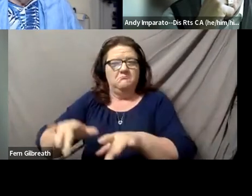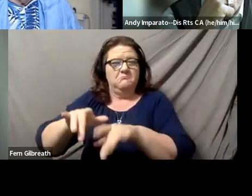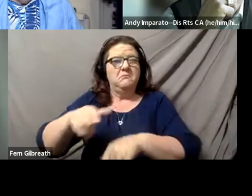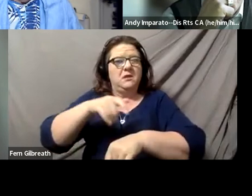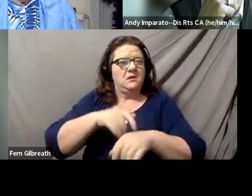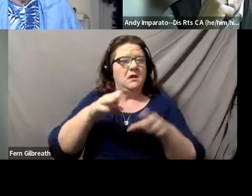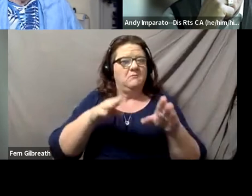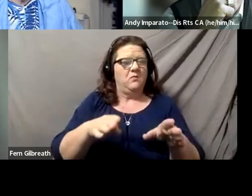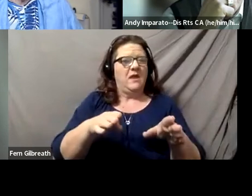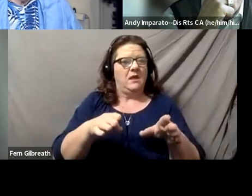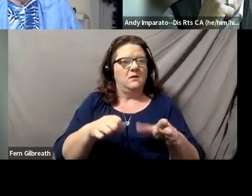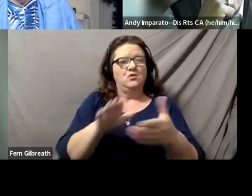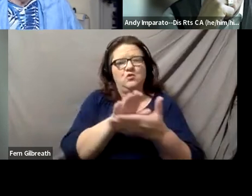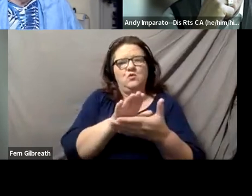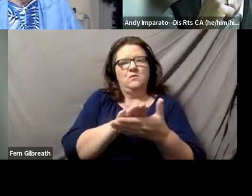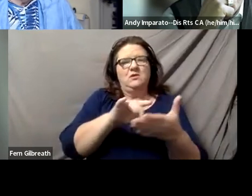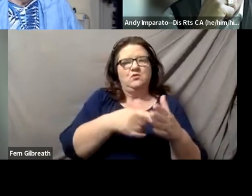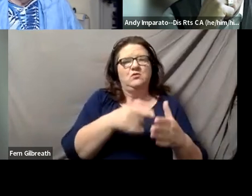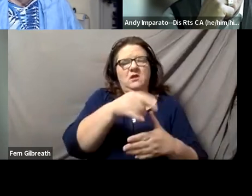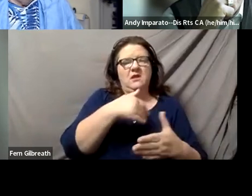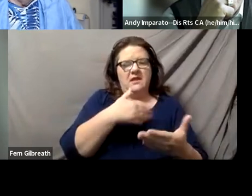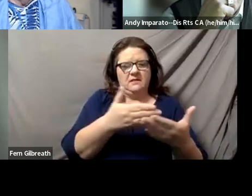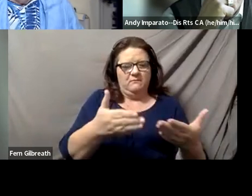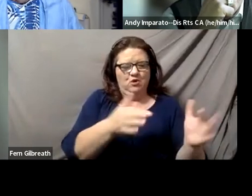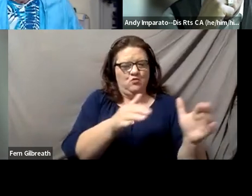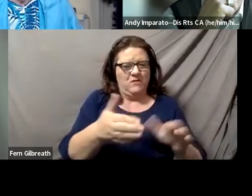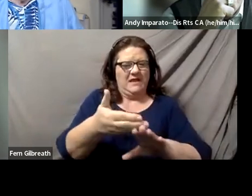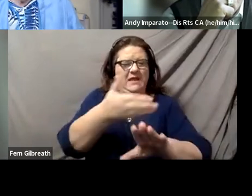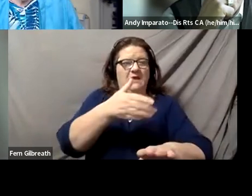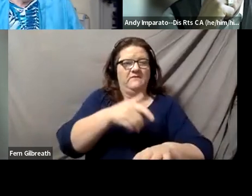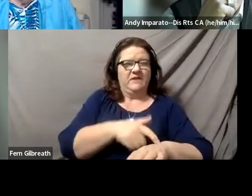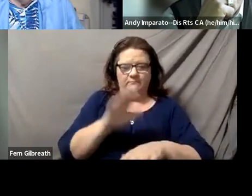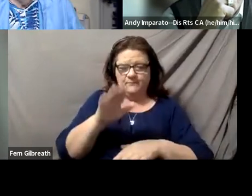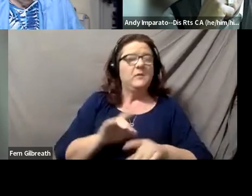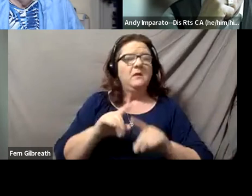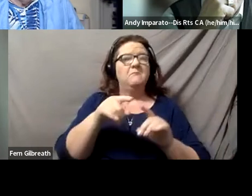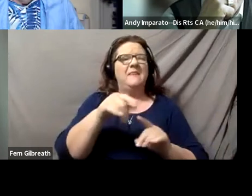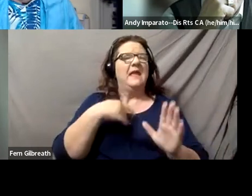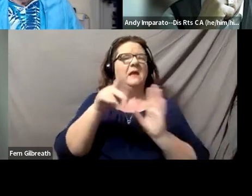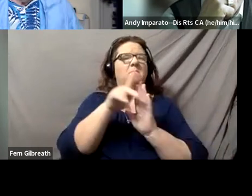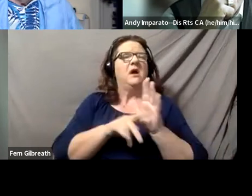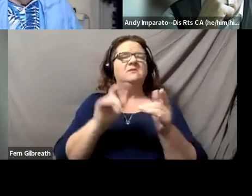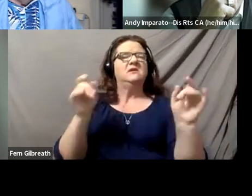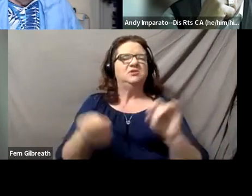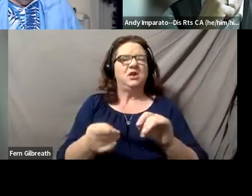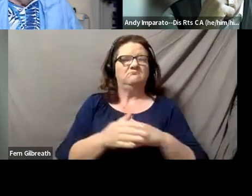So when school started, he had the materials that he needed, but there was some policy change that was being made